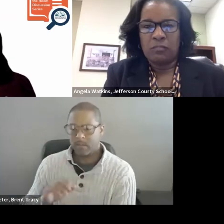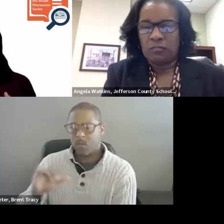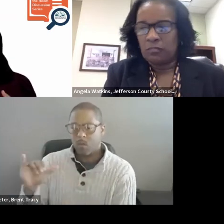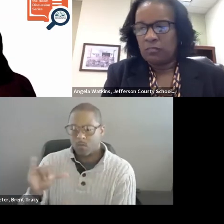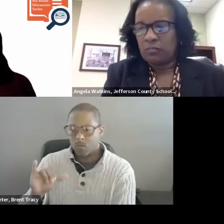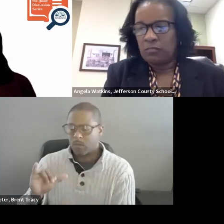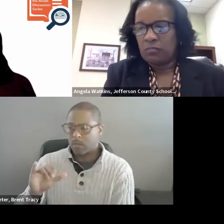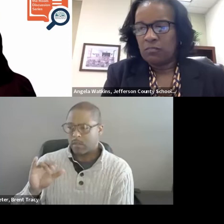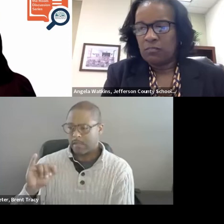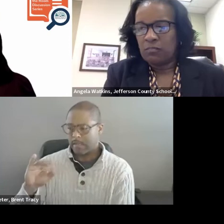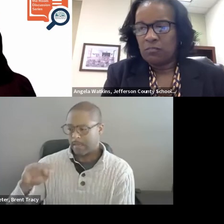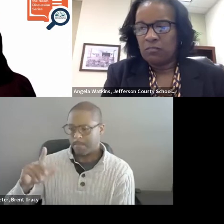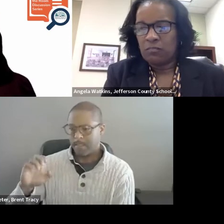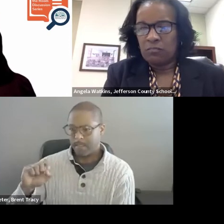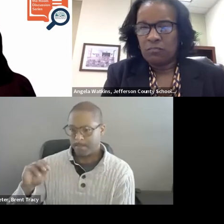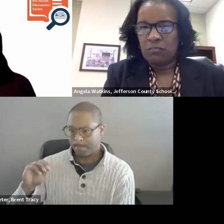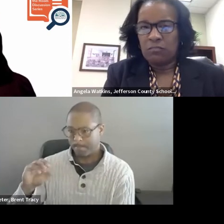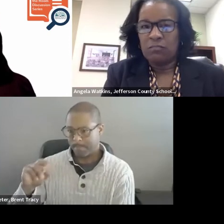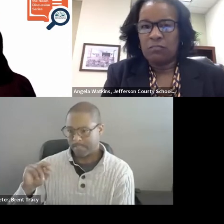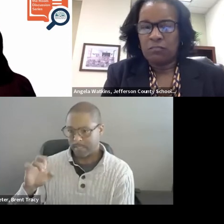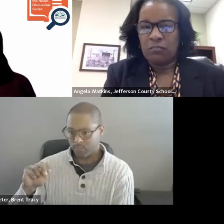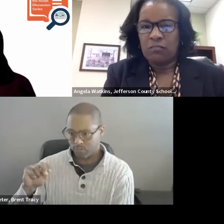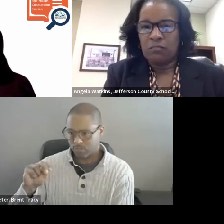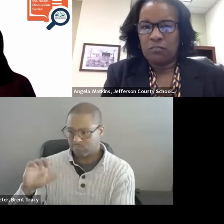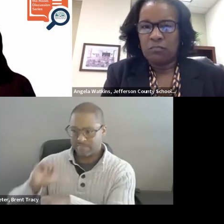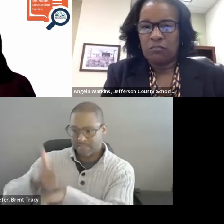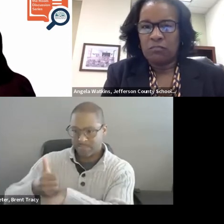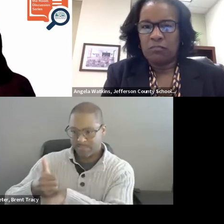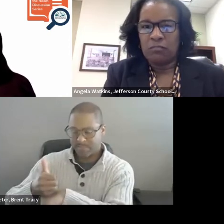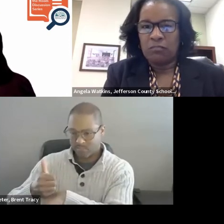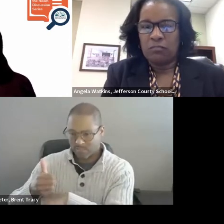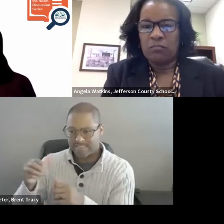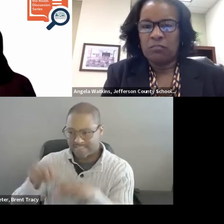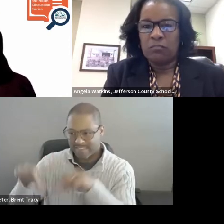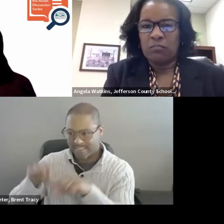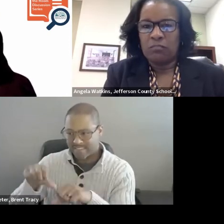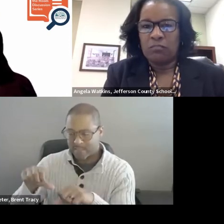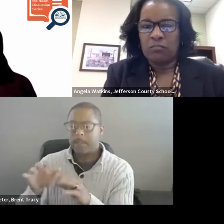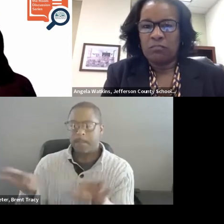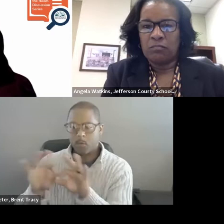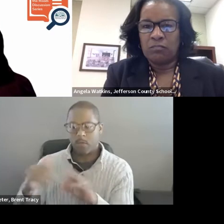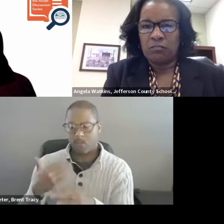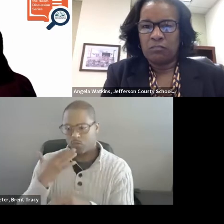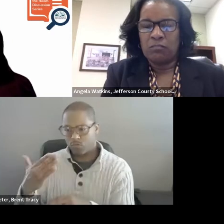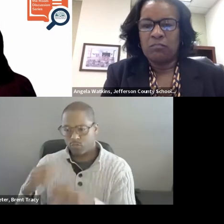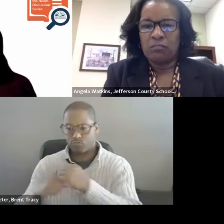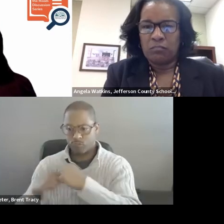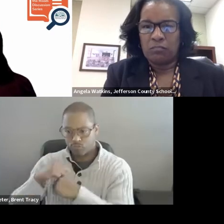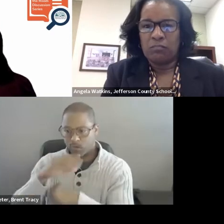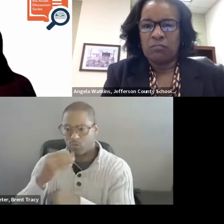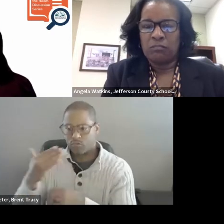having a strong infrastructure or well designed program is really important to implementation